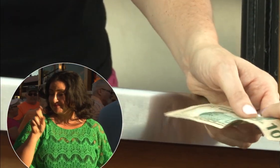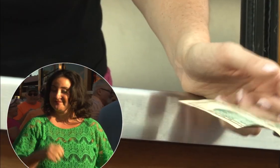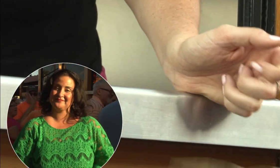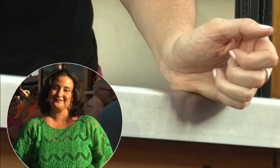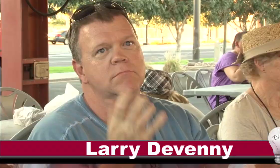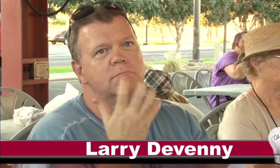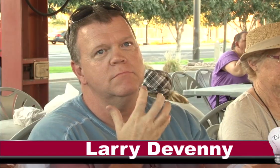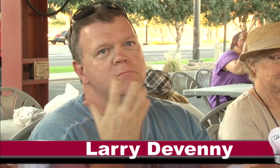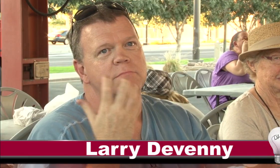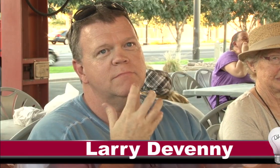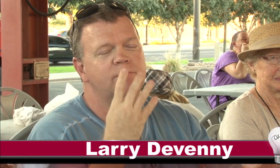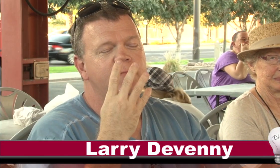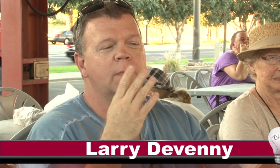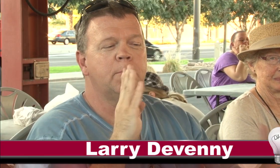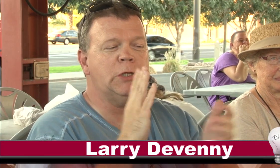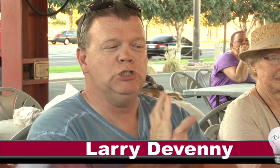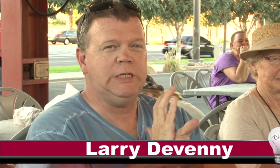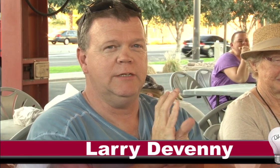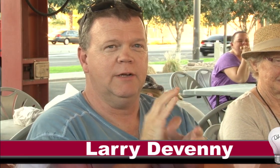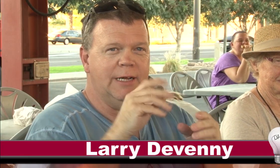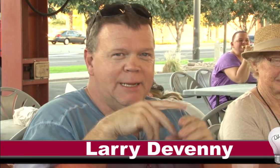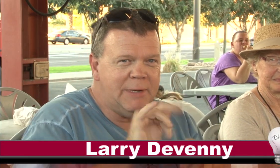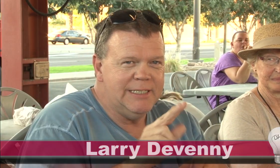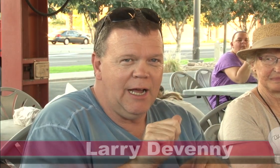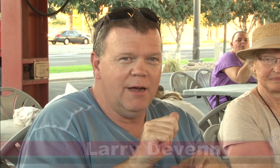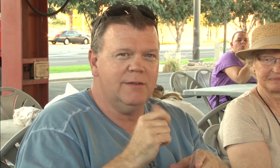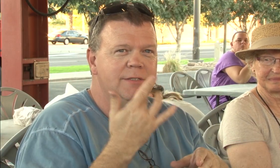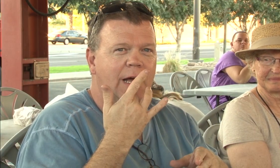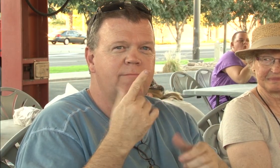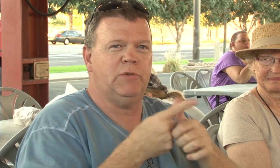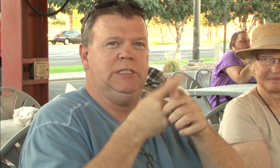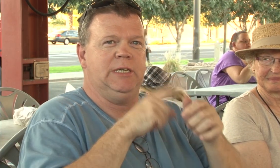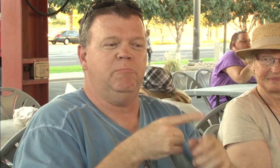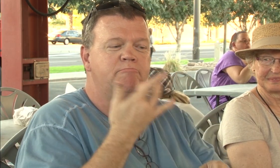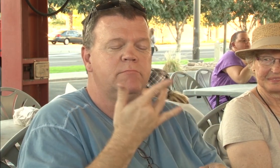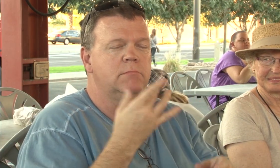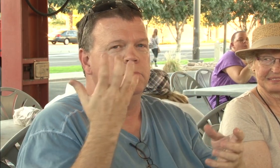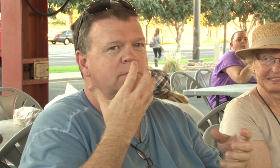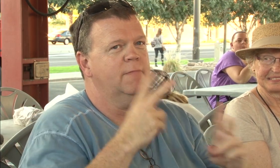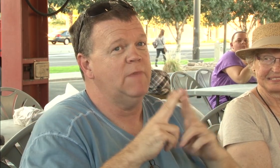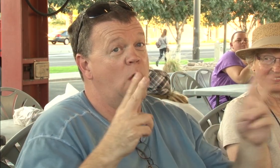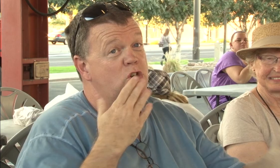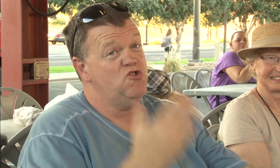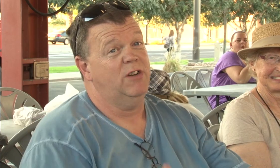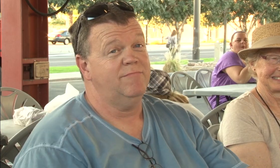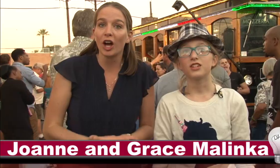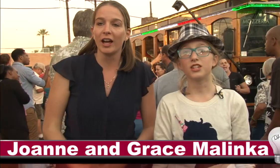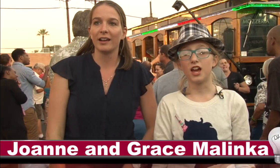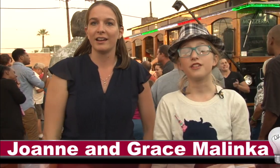Larry: Oh it was fantastic. I got the 4 cheese pizza. It was my first time tasting it and it was very good.